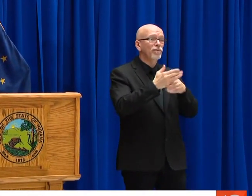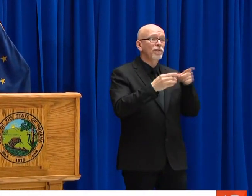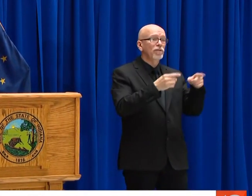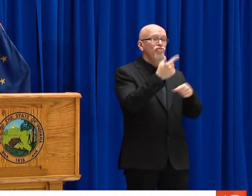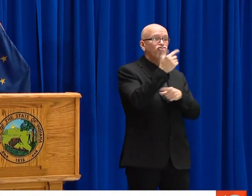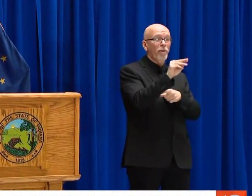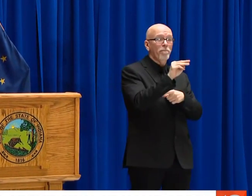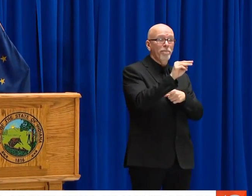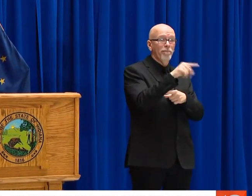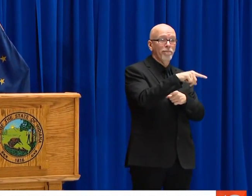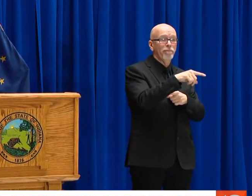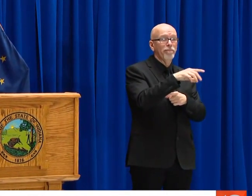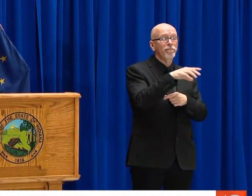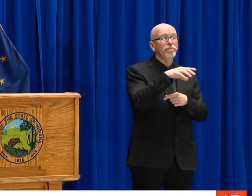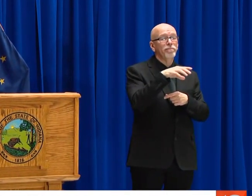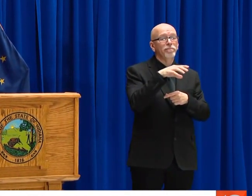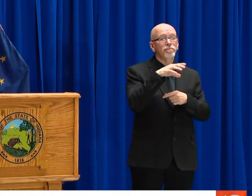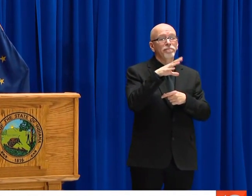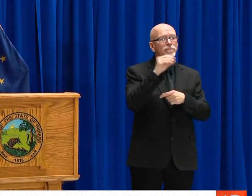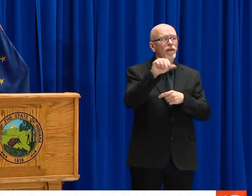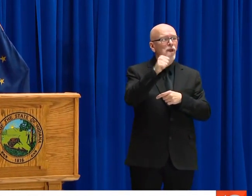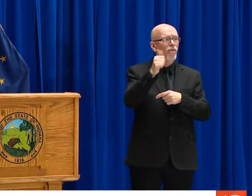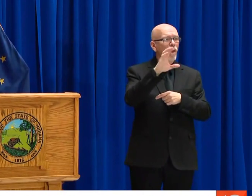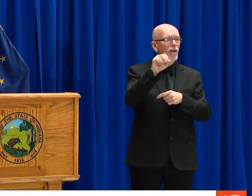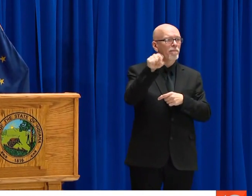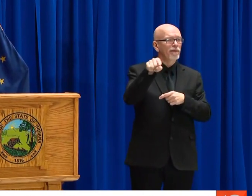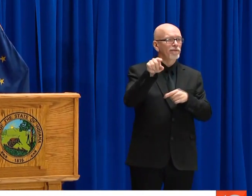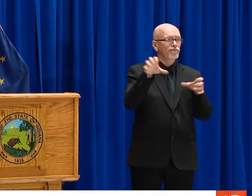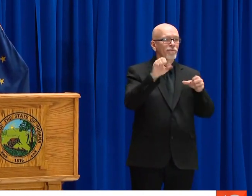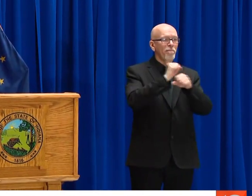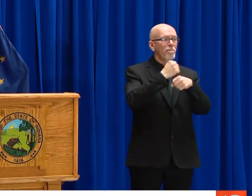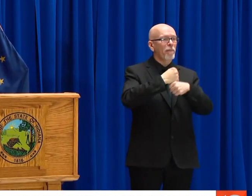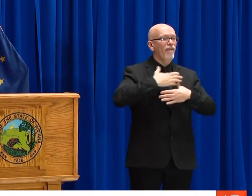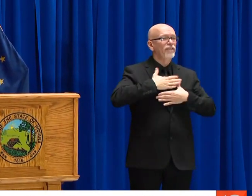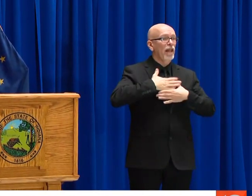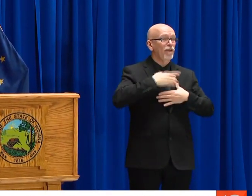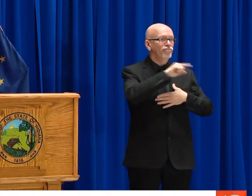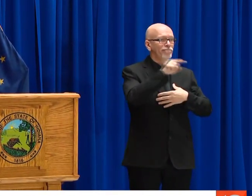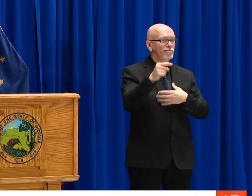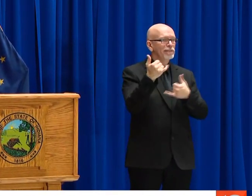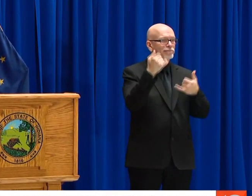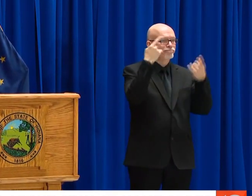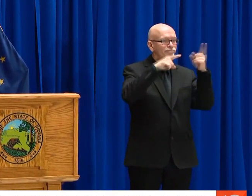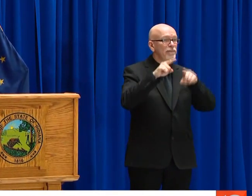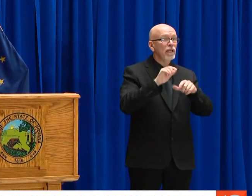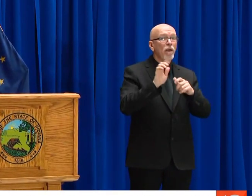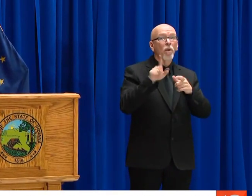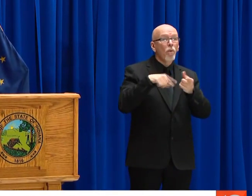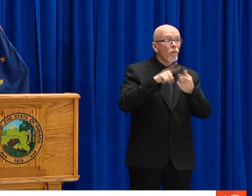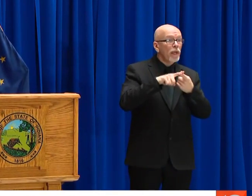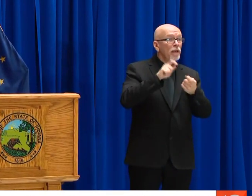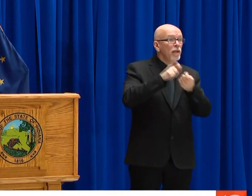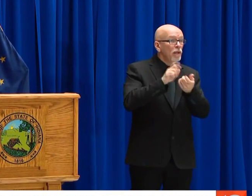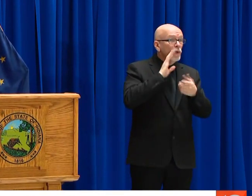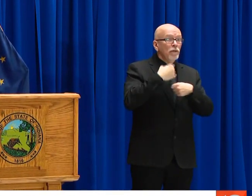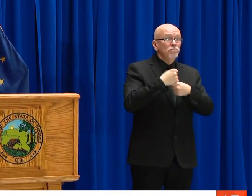WE'RE VERY PLEASED TO HEAR